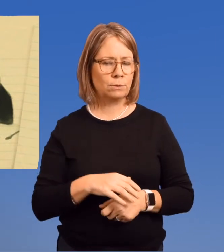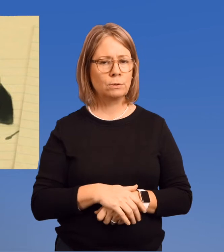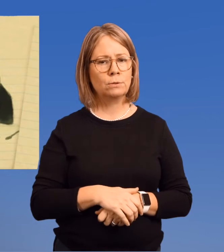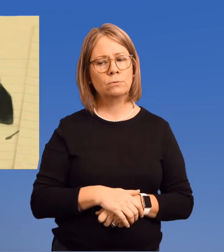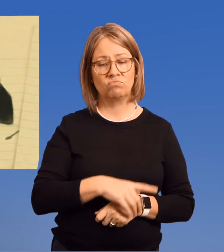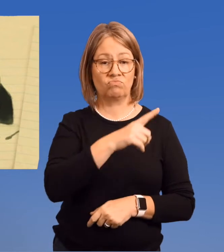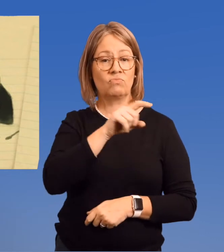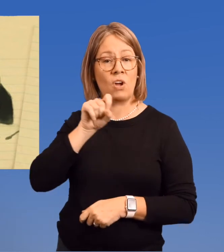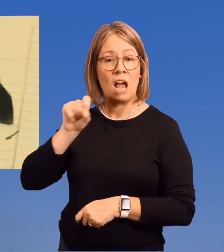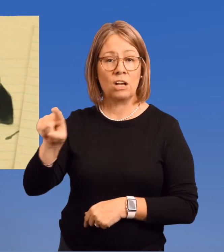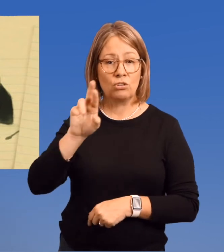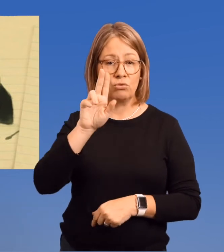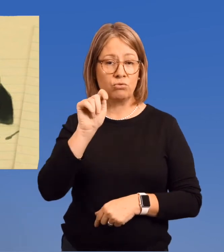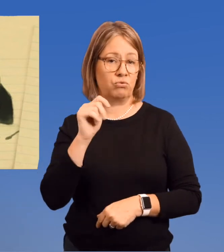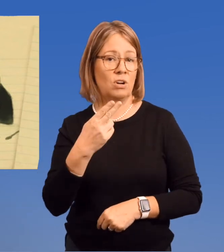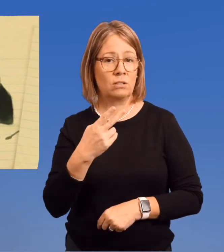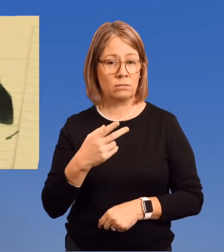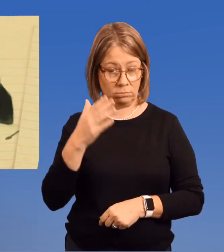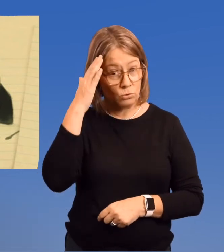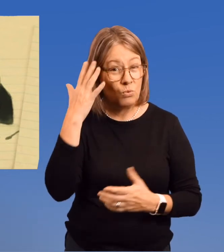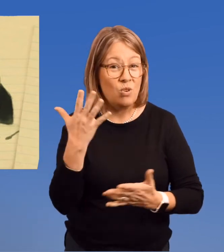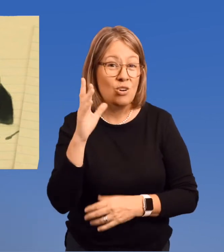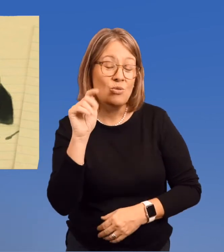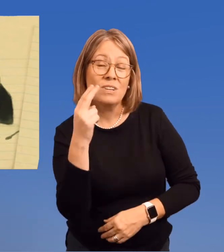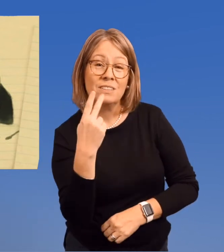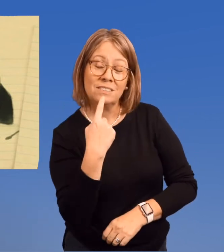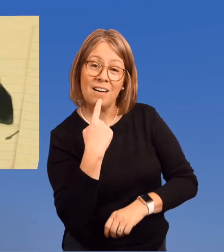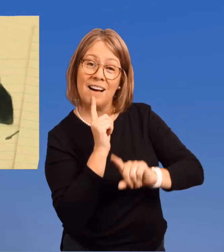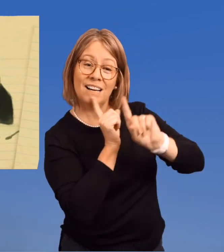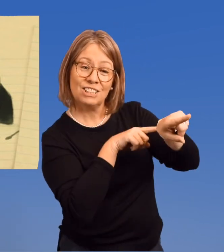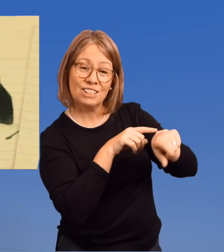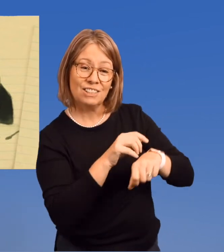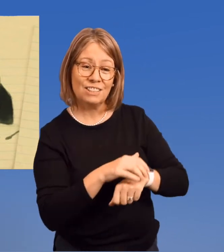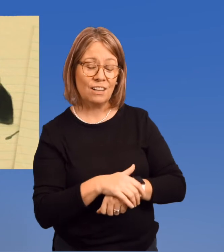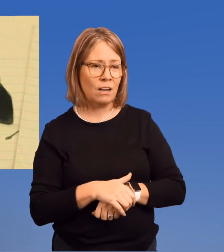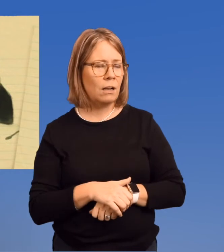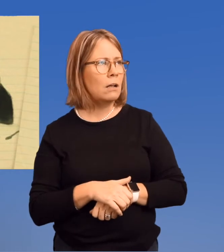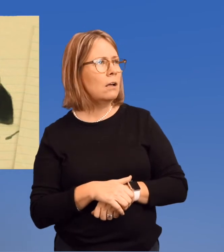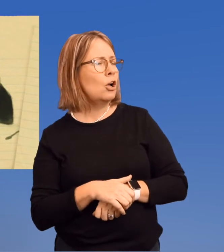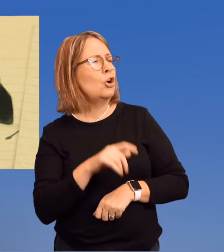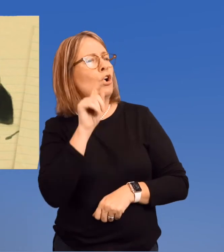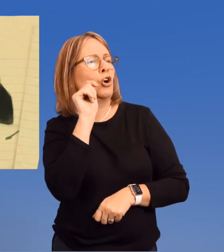Ruth's answer?